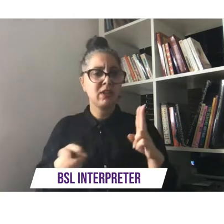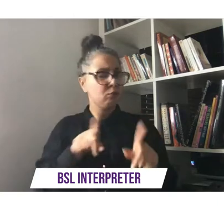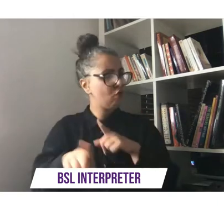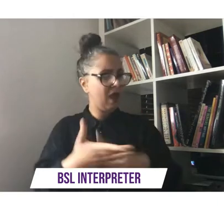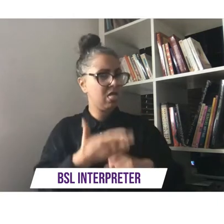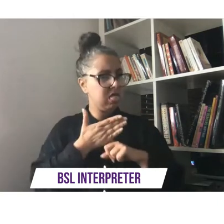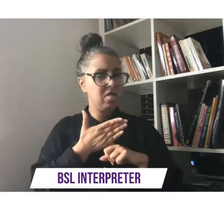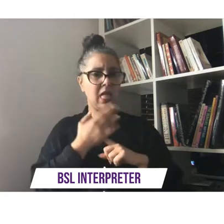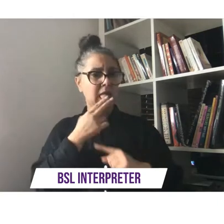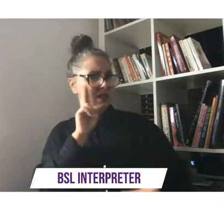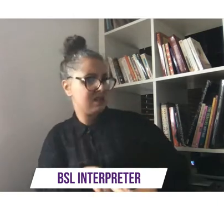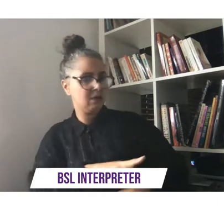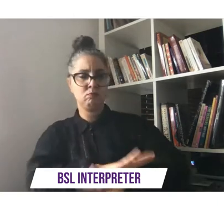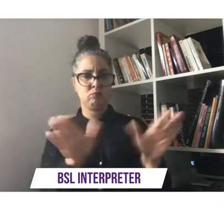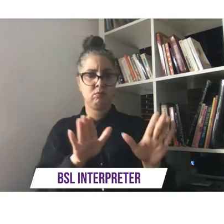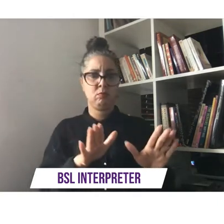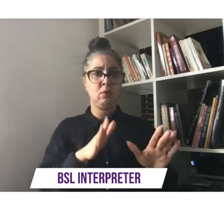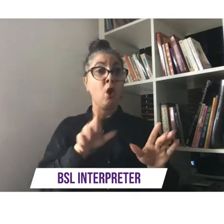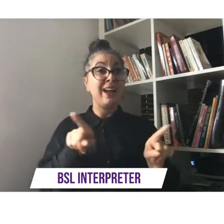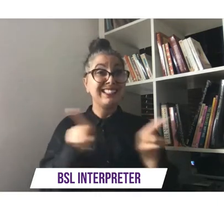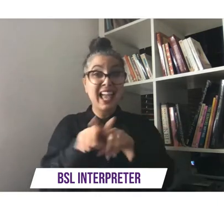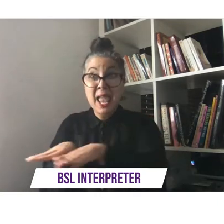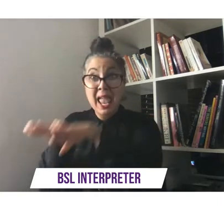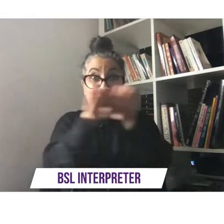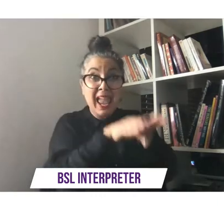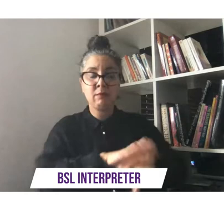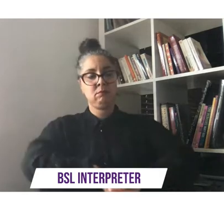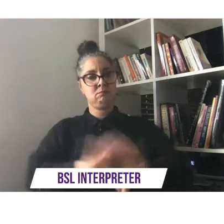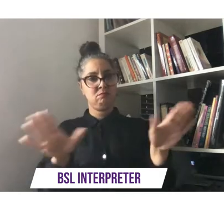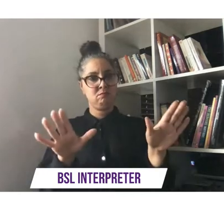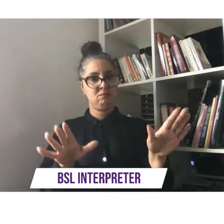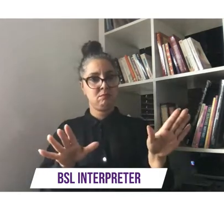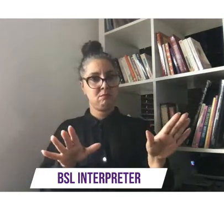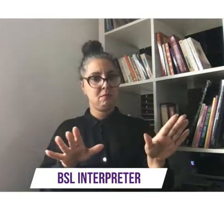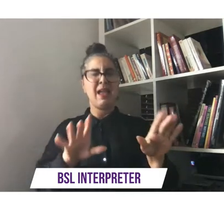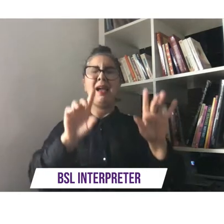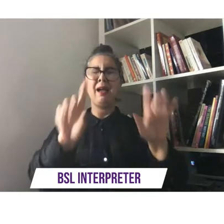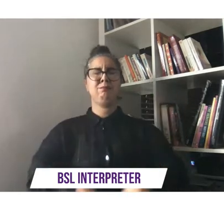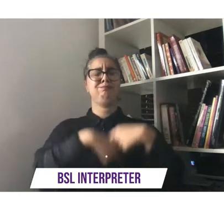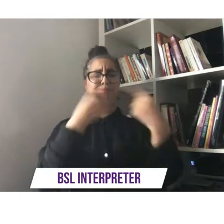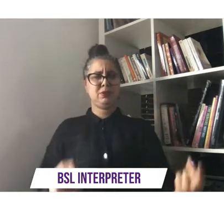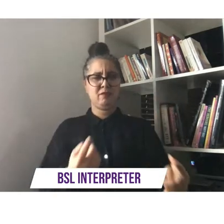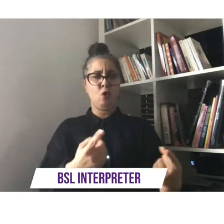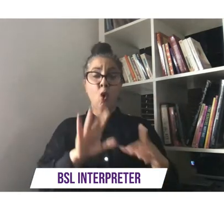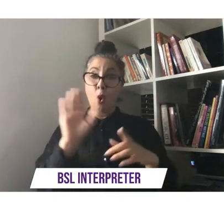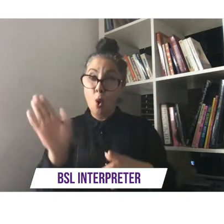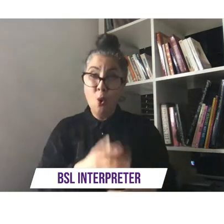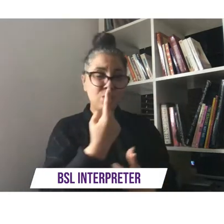we are not monolithic not even close we are as unique as the stars in the sky